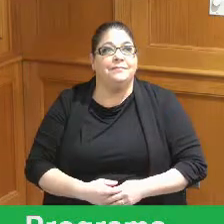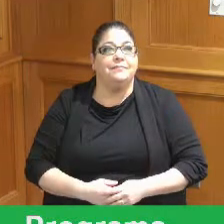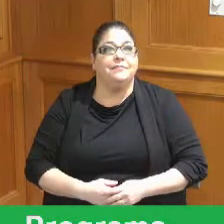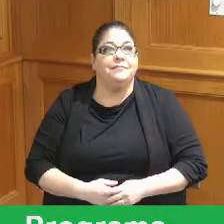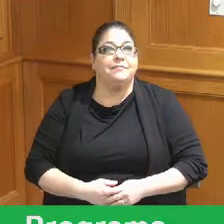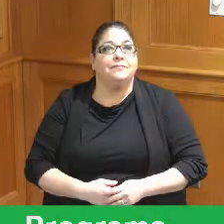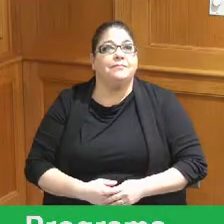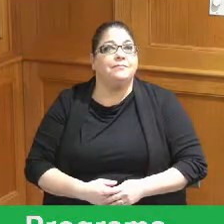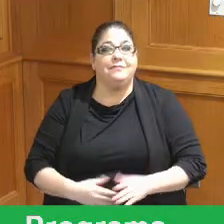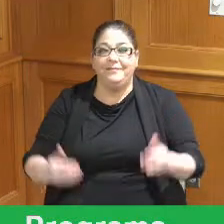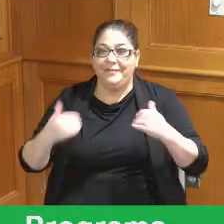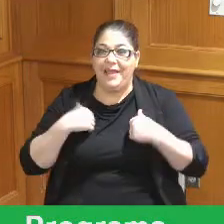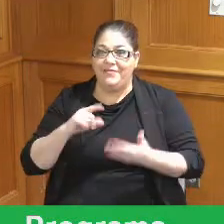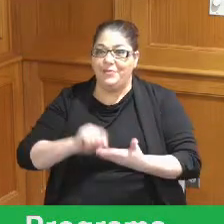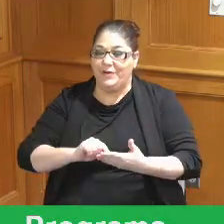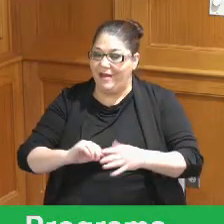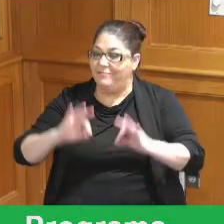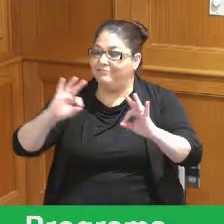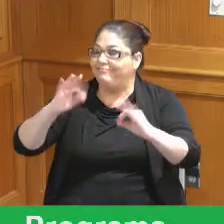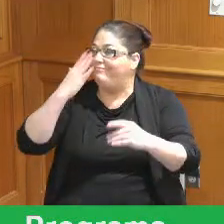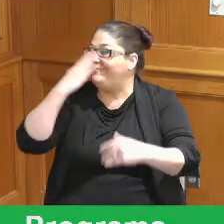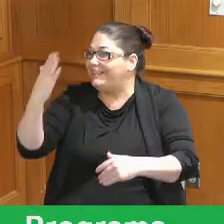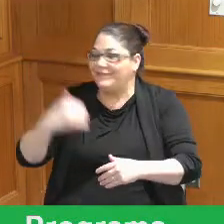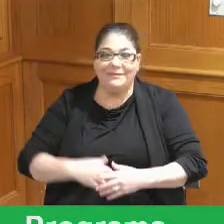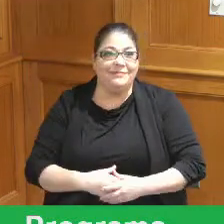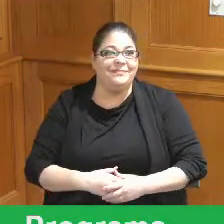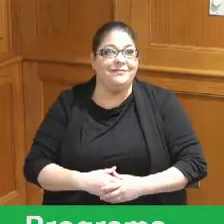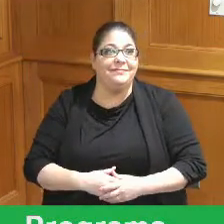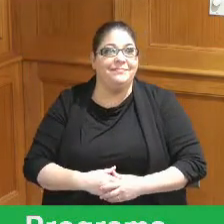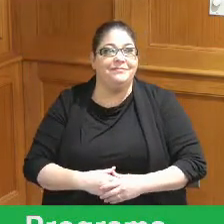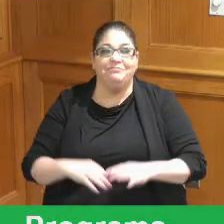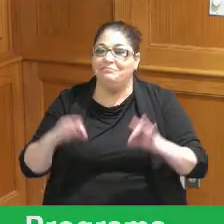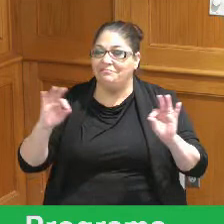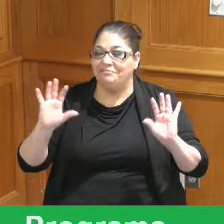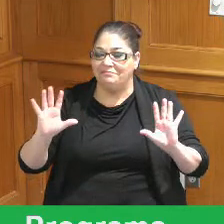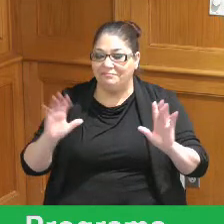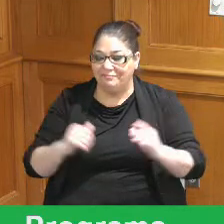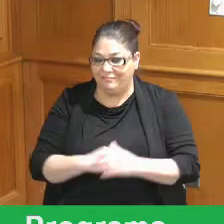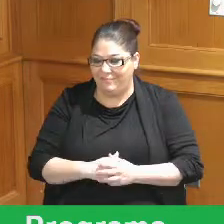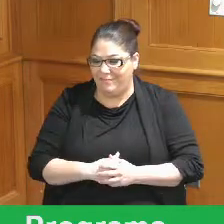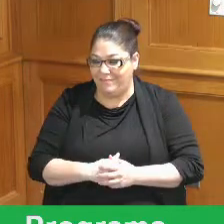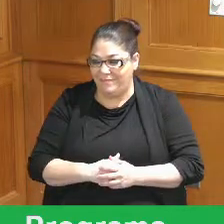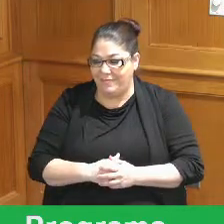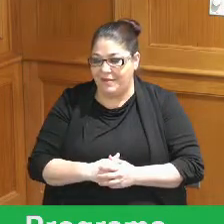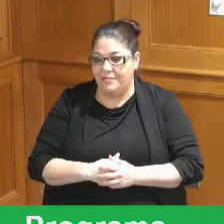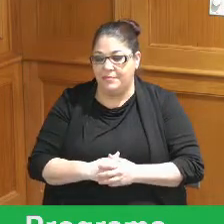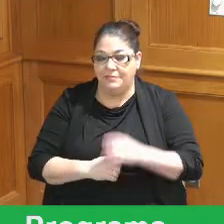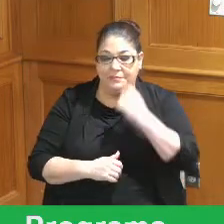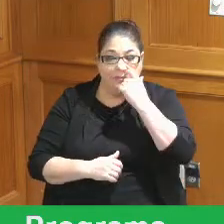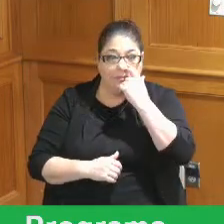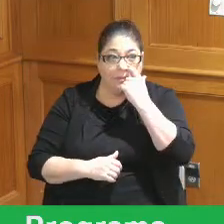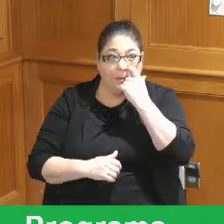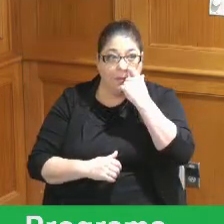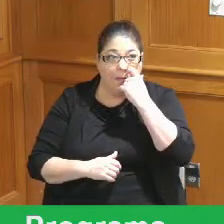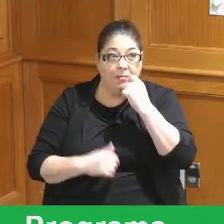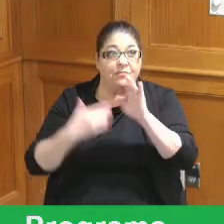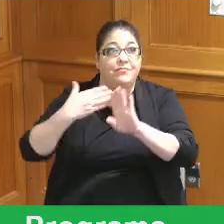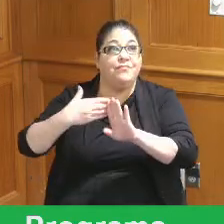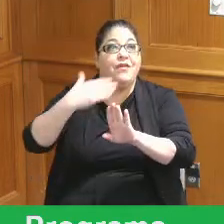oh I do excellent sorry oh no that's good we can stop there so before we dive too much into